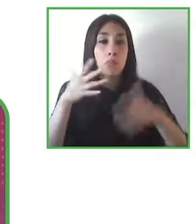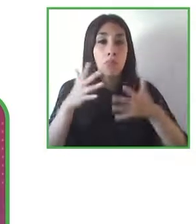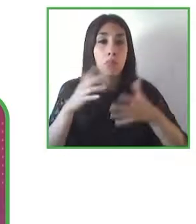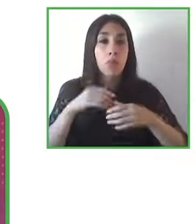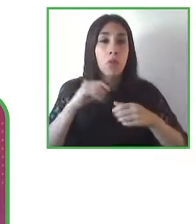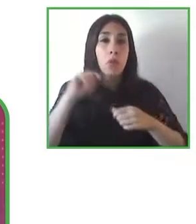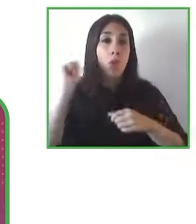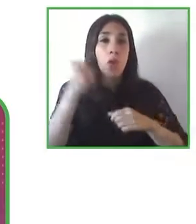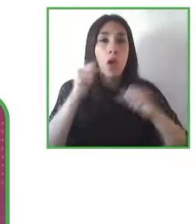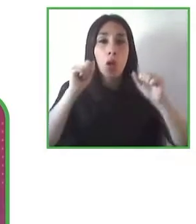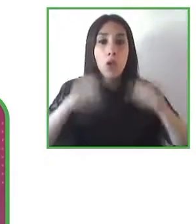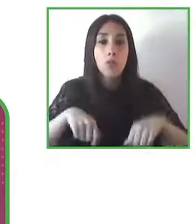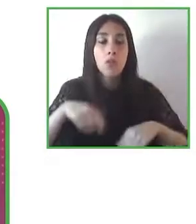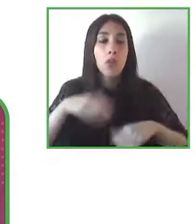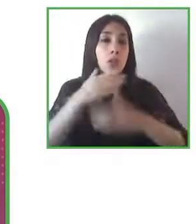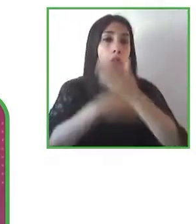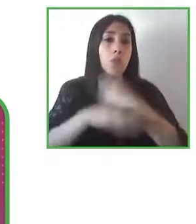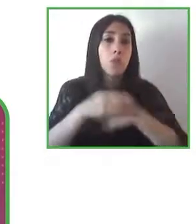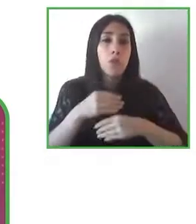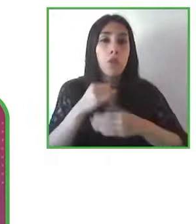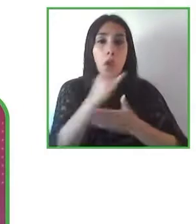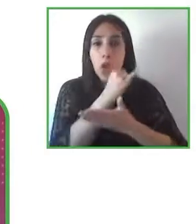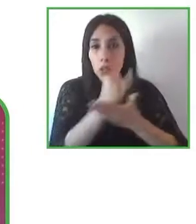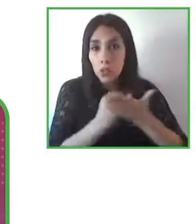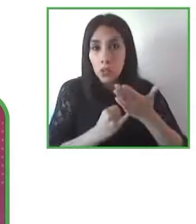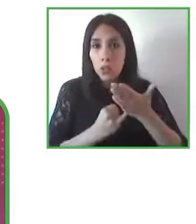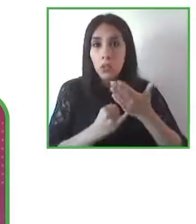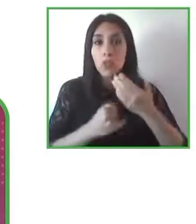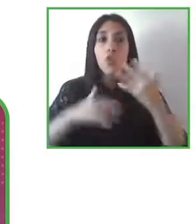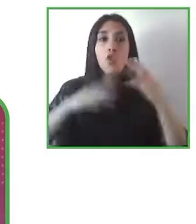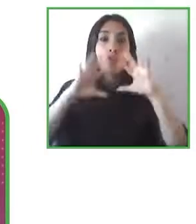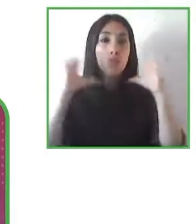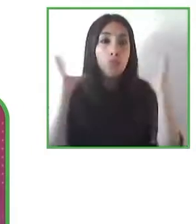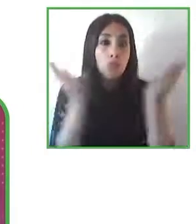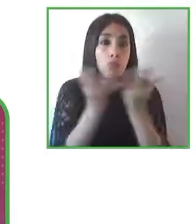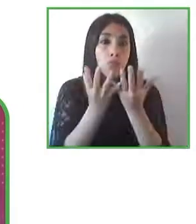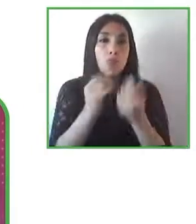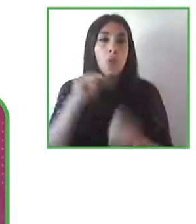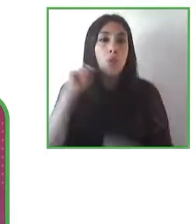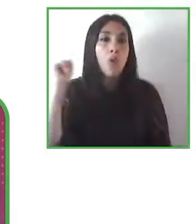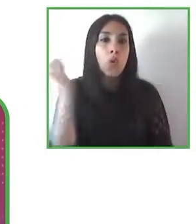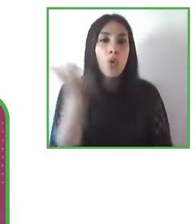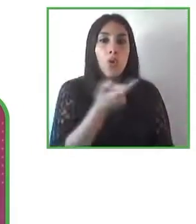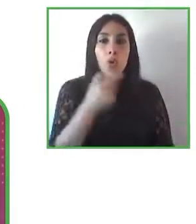accessible universal design and accessibility has is integrated in everything that we do